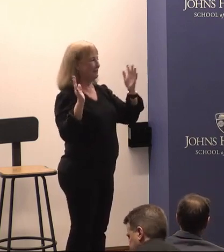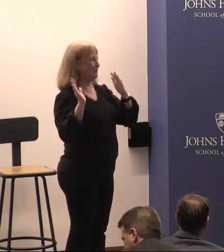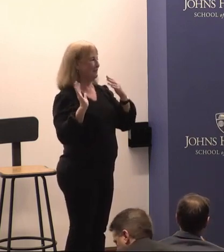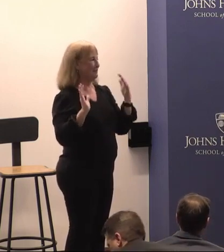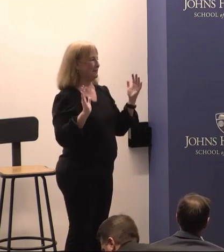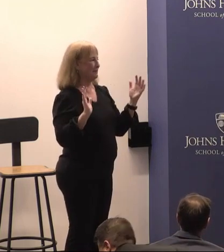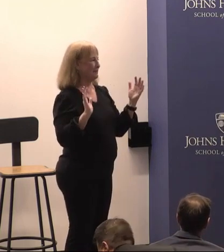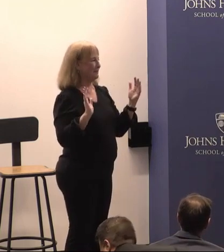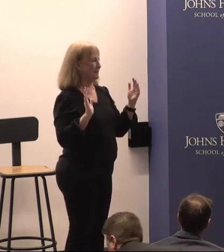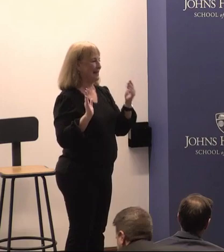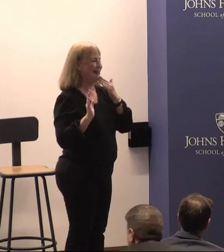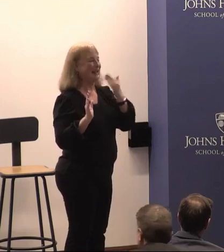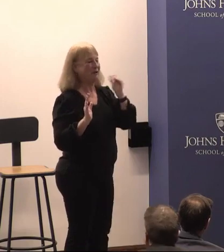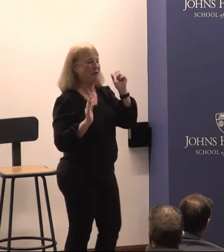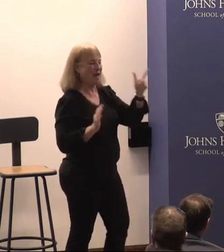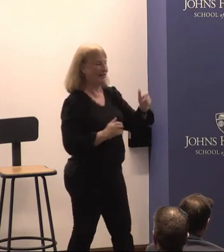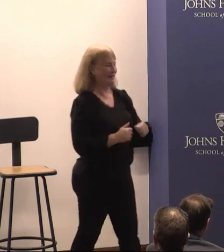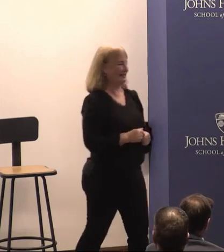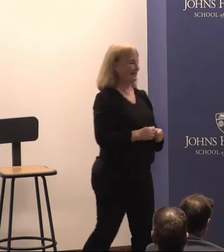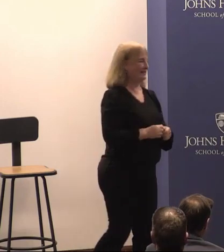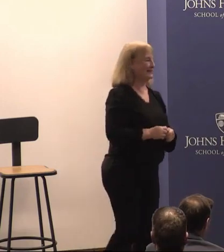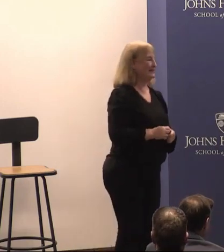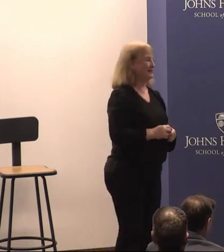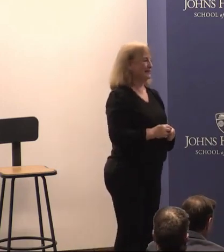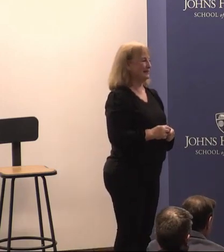Thank you everybody.